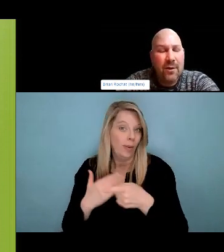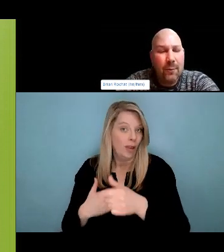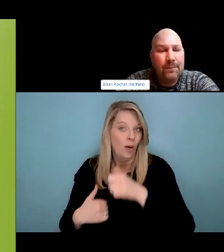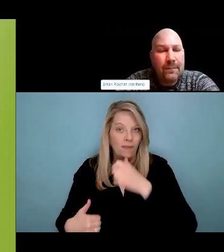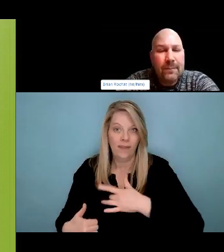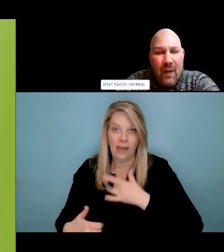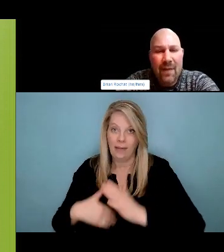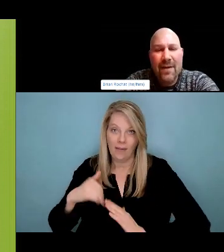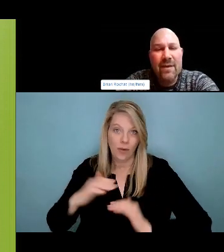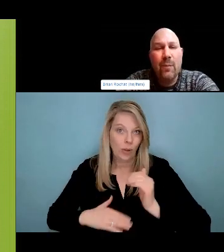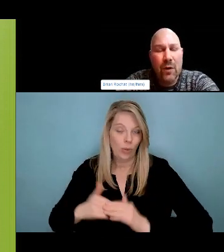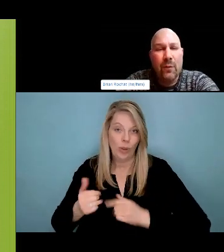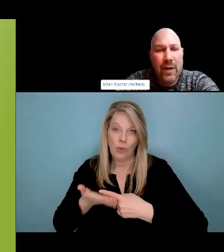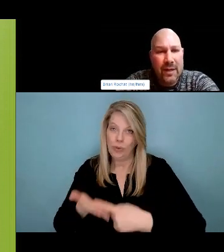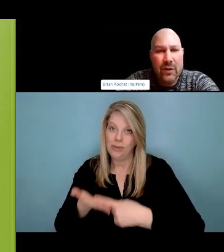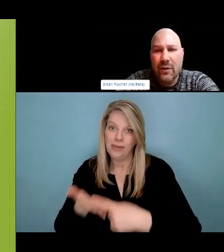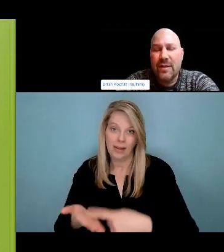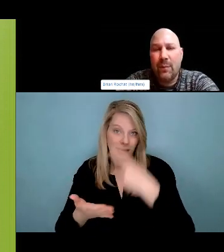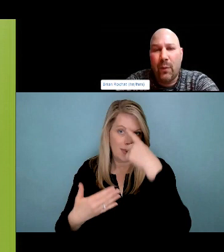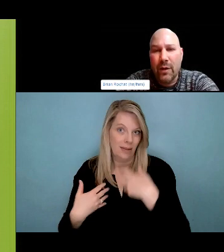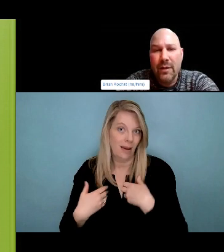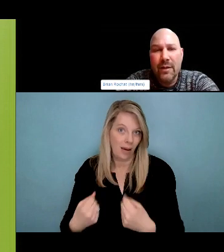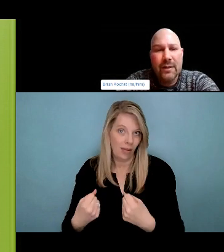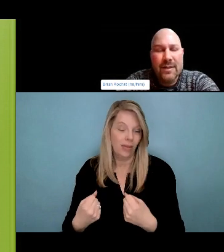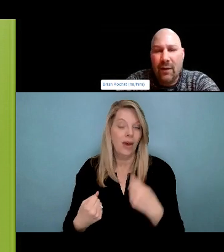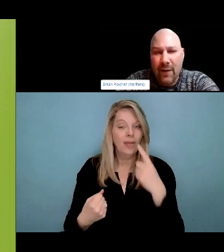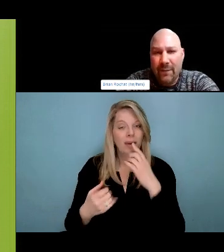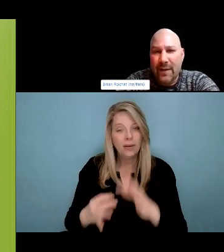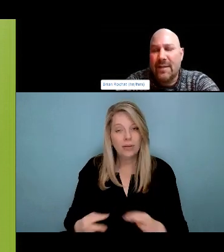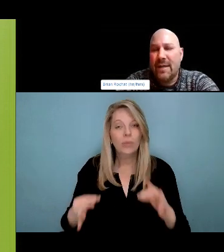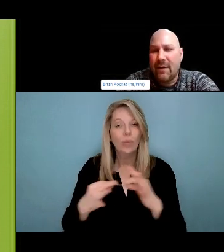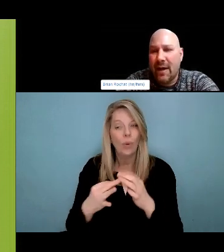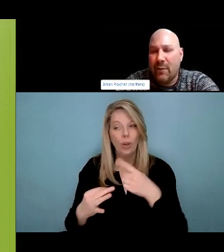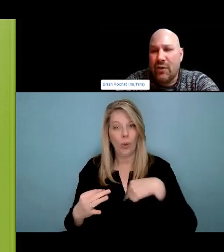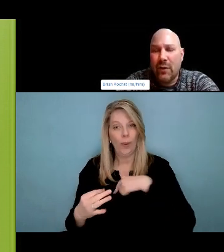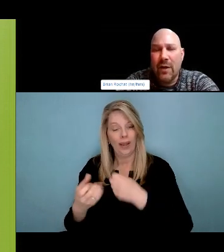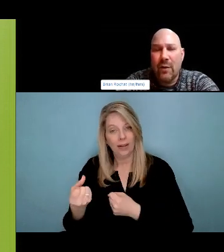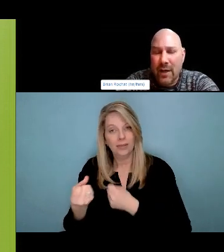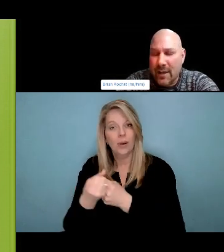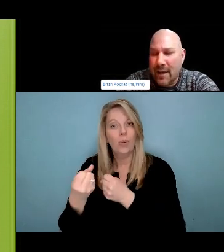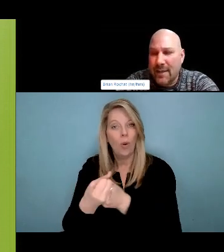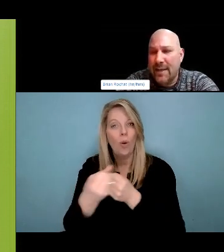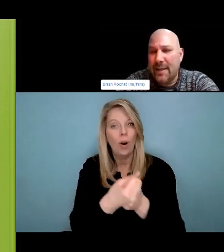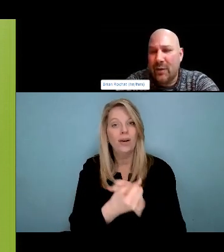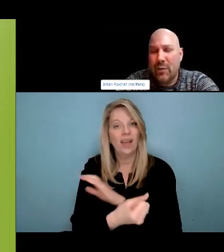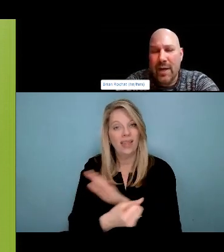So I'm gonna just share a few key. Principles, additional principles of calm reduction in the time we have left. The first one here is that harm reduction